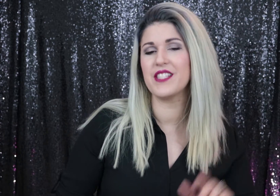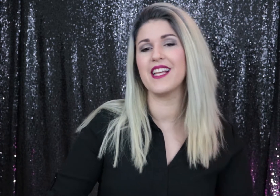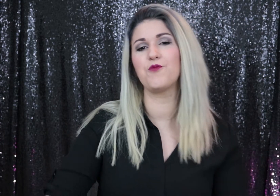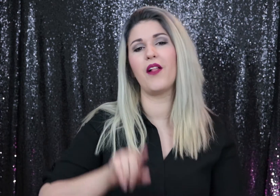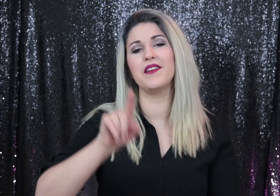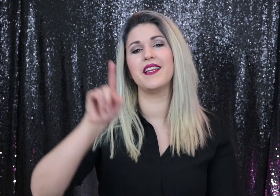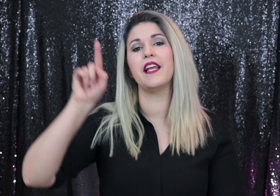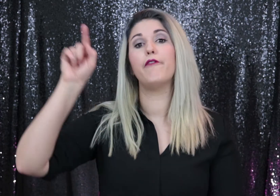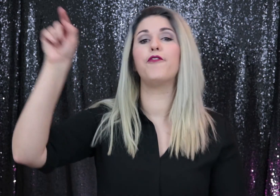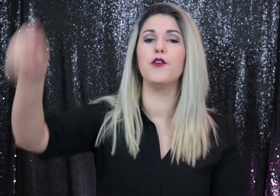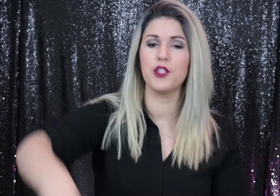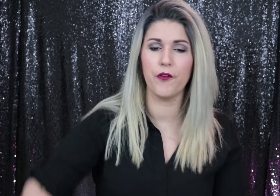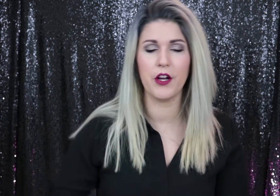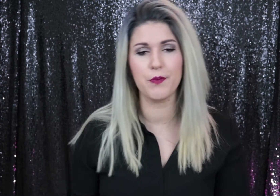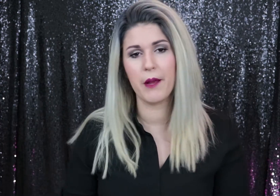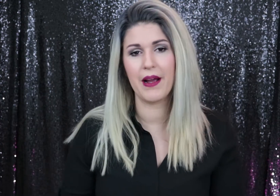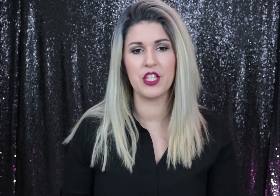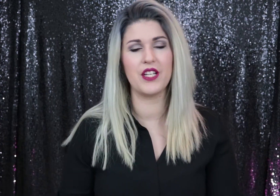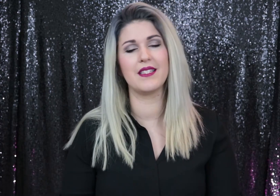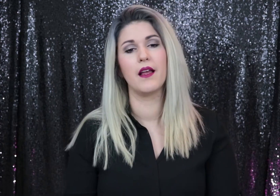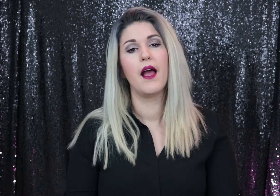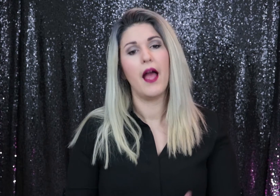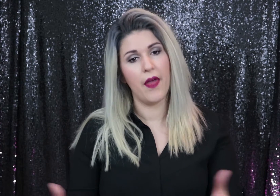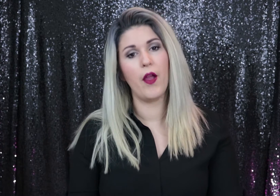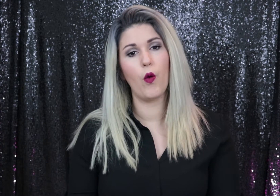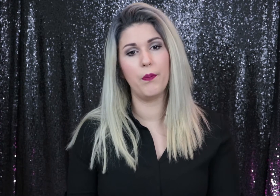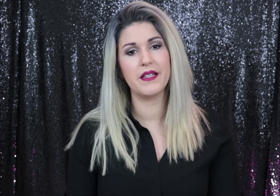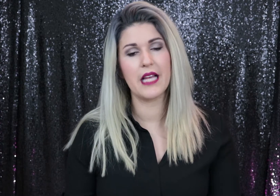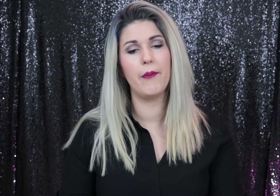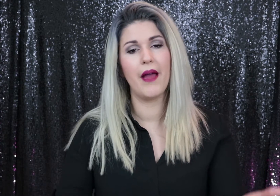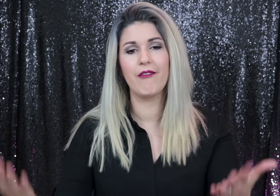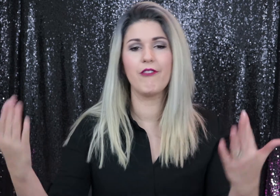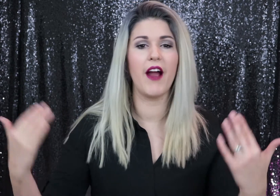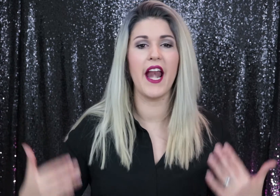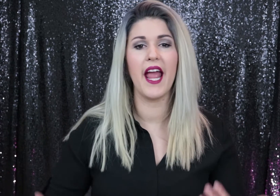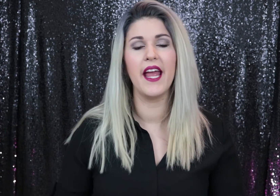sheets as well as any future finger spelling practice sheets. And there will be some every Friday.